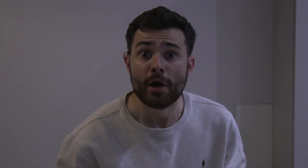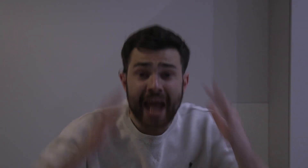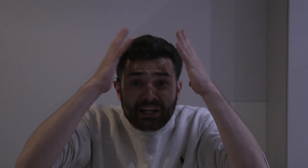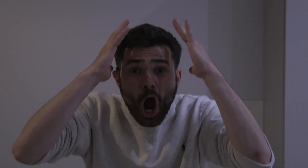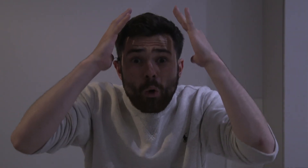TACOO!!!!!